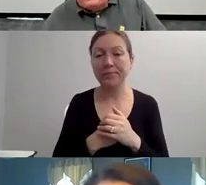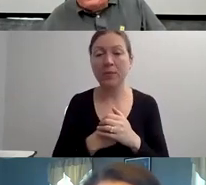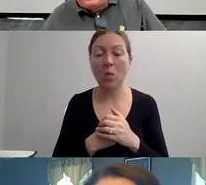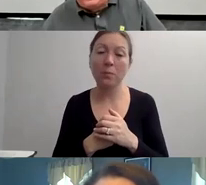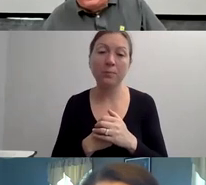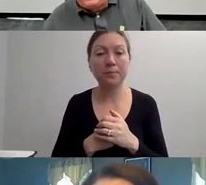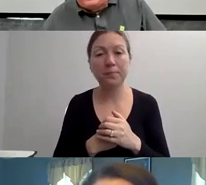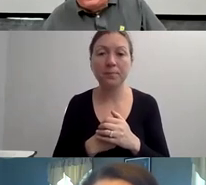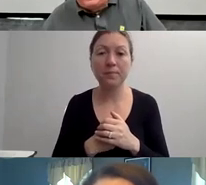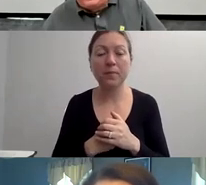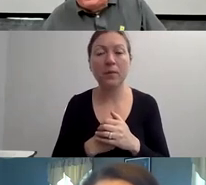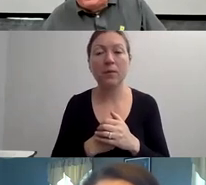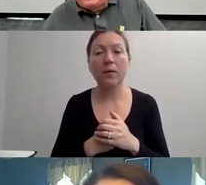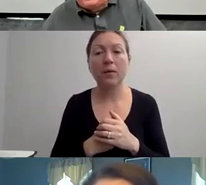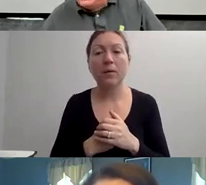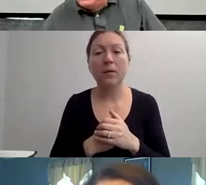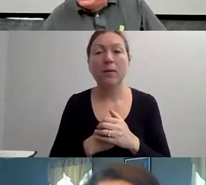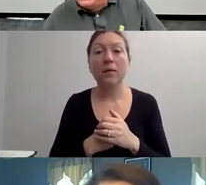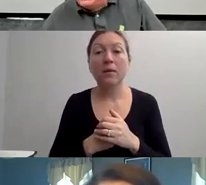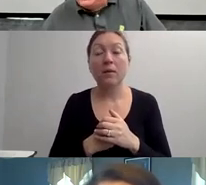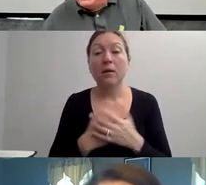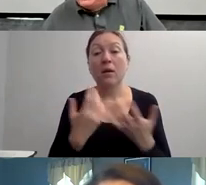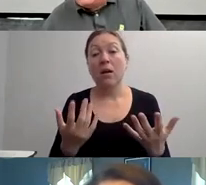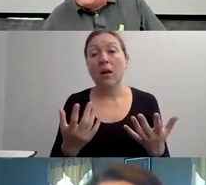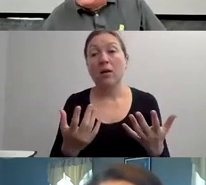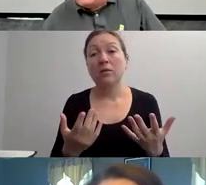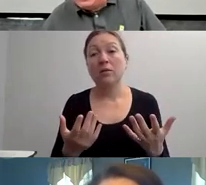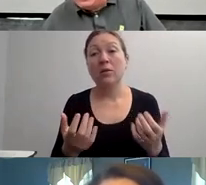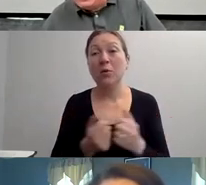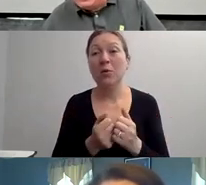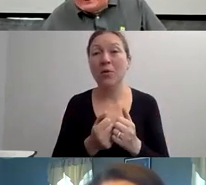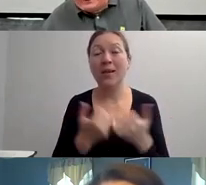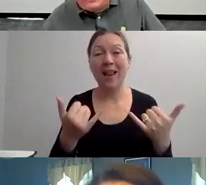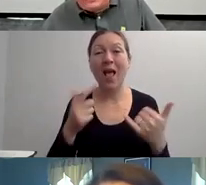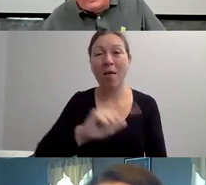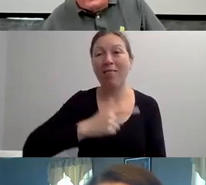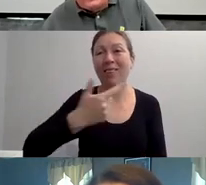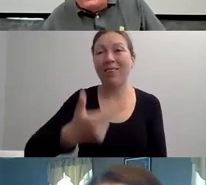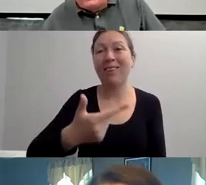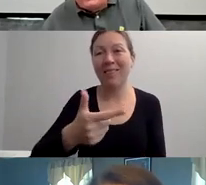THE PERSON WITH THE DISABILITY." "NUMBER TWO, AVOID SENSATIONALIZING.